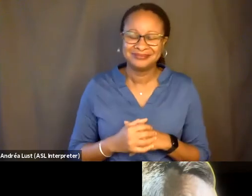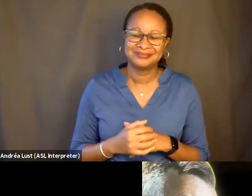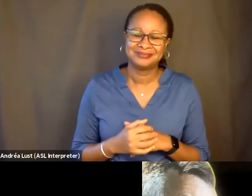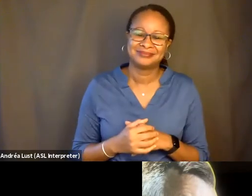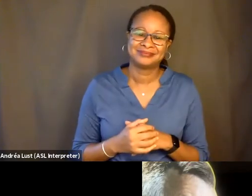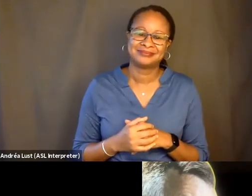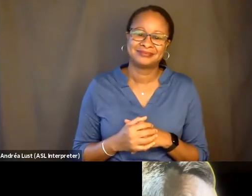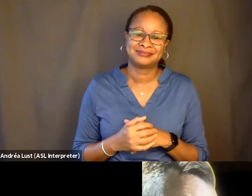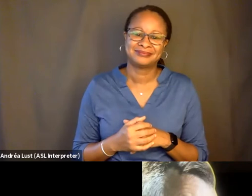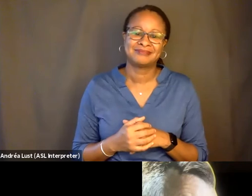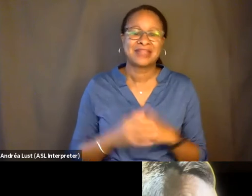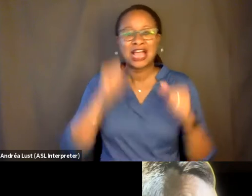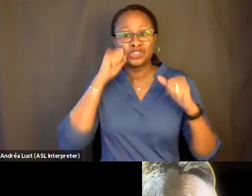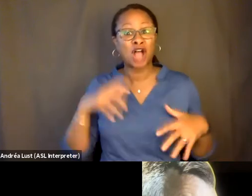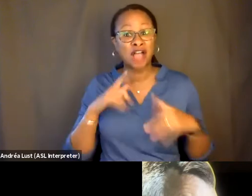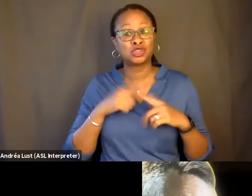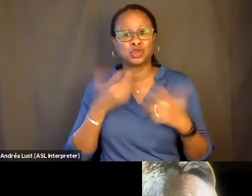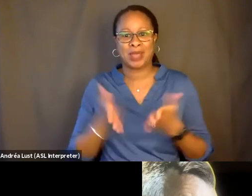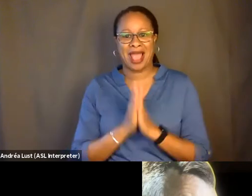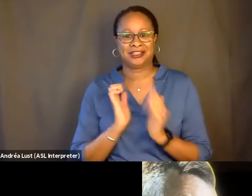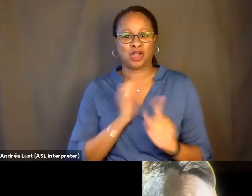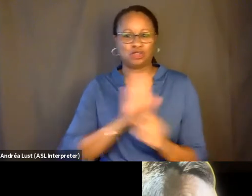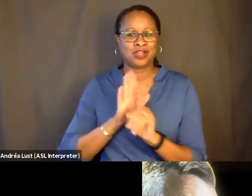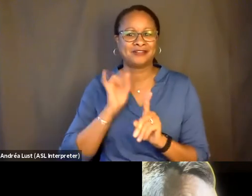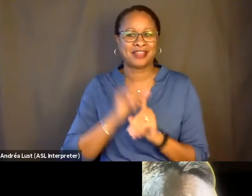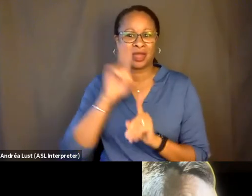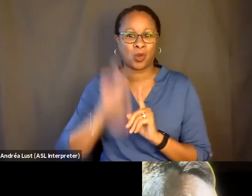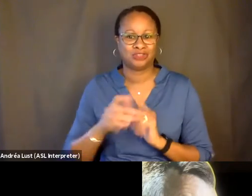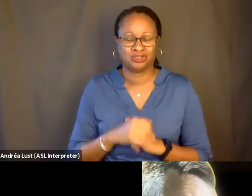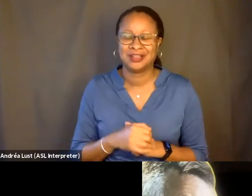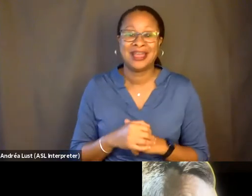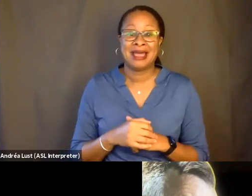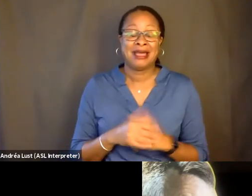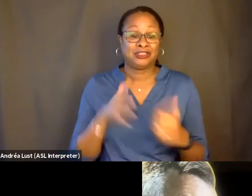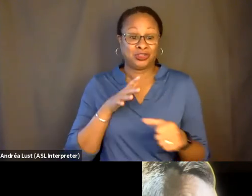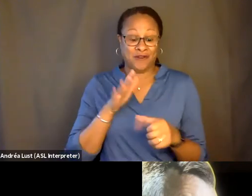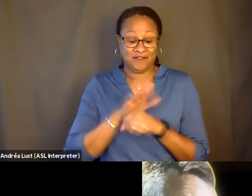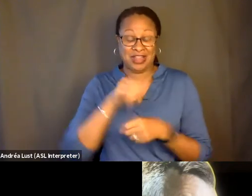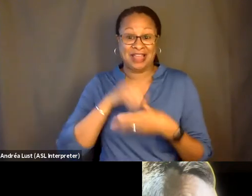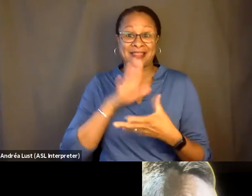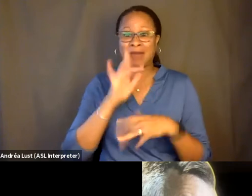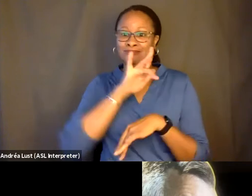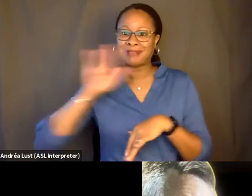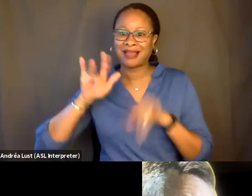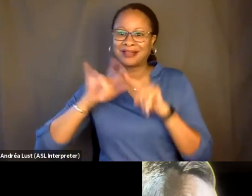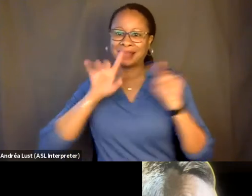it's like a-- it's a shock to ask ourselves that question. It's a shock to fill in that blank of that sentence.